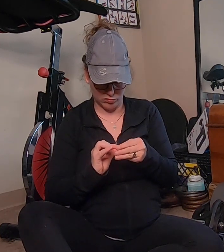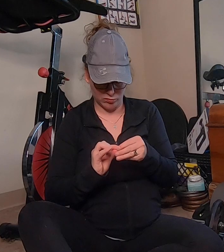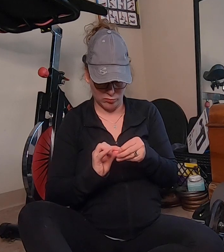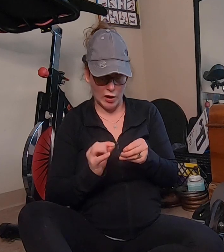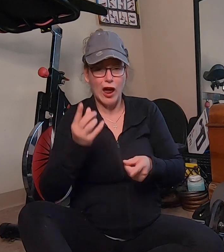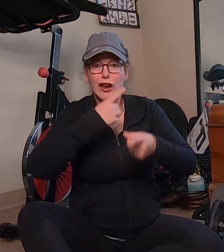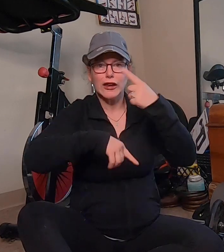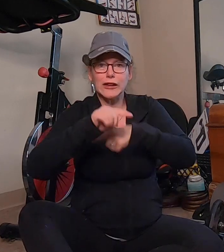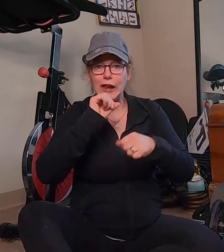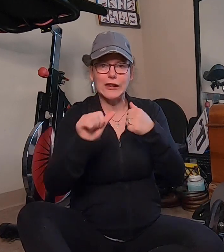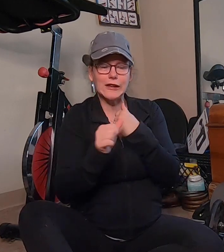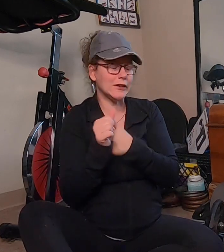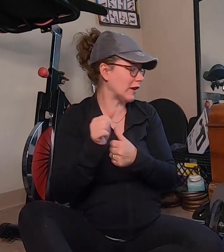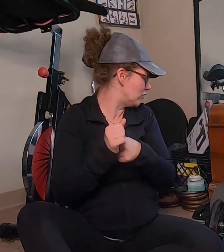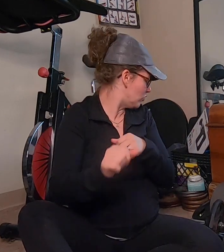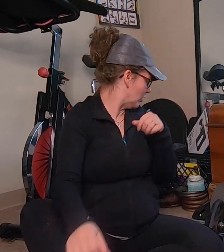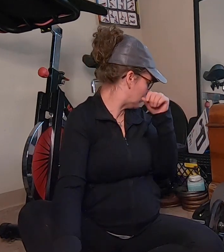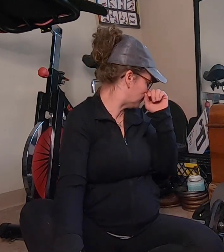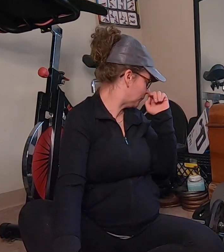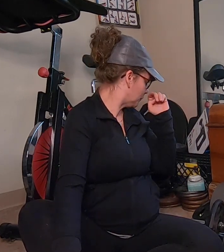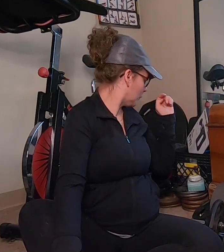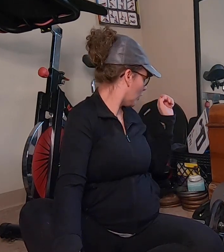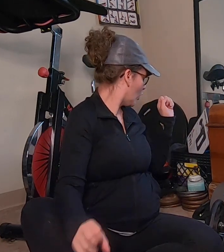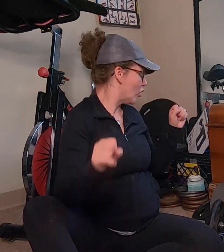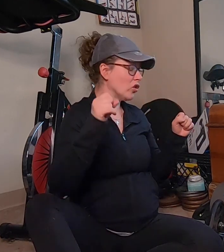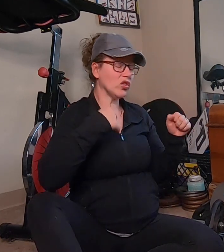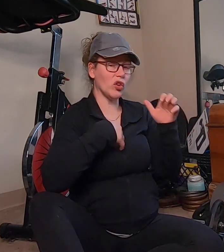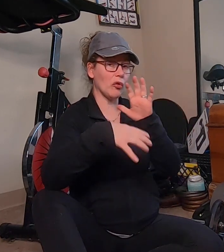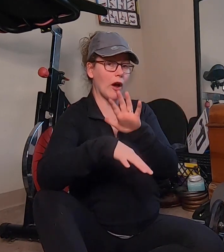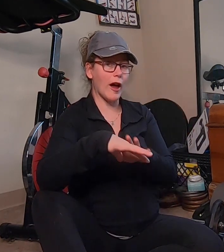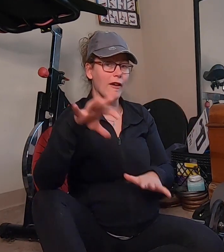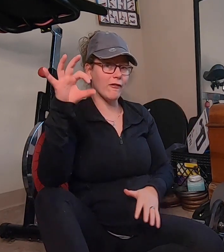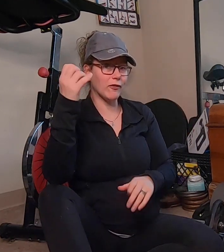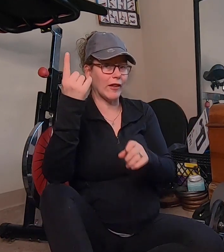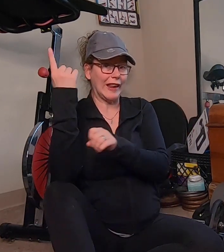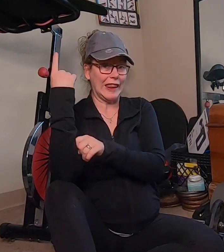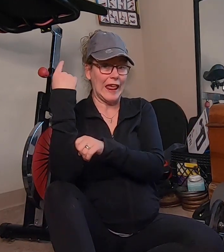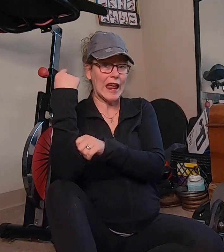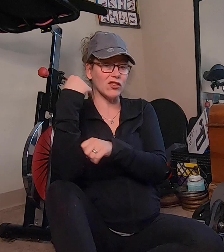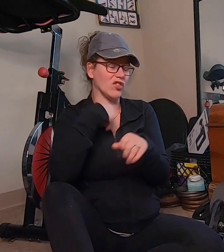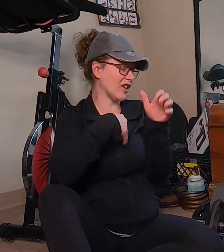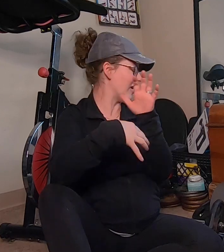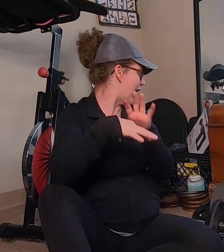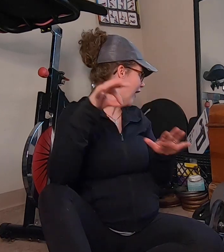signing is dangerous so I found last year